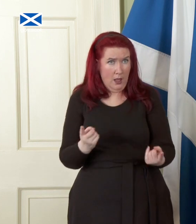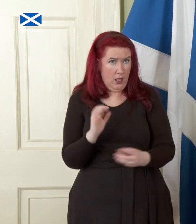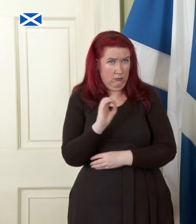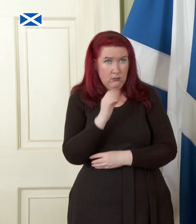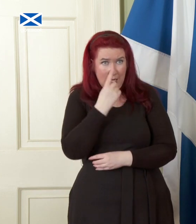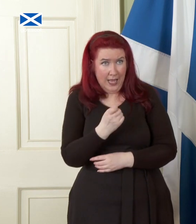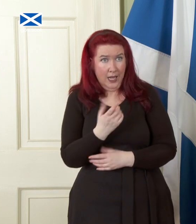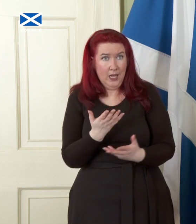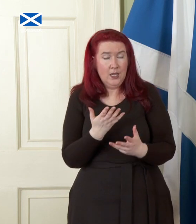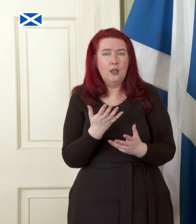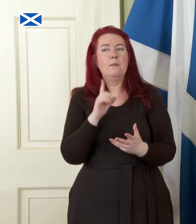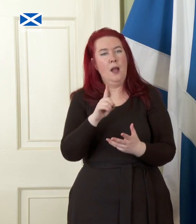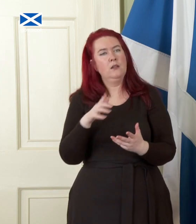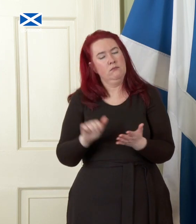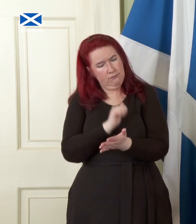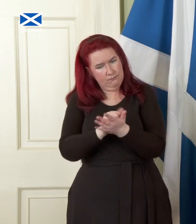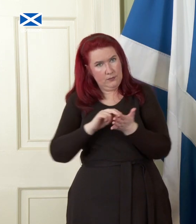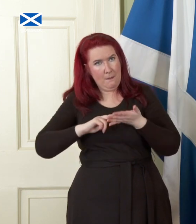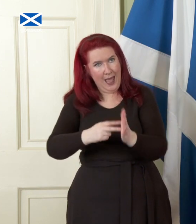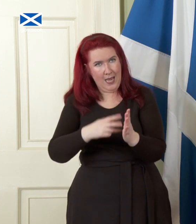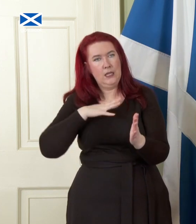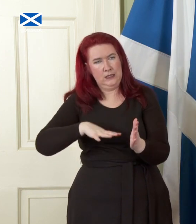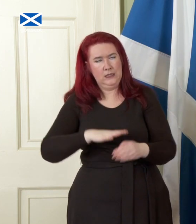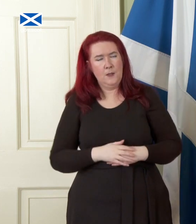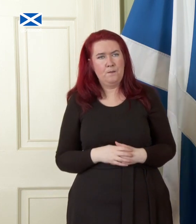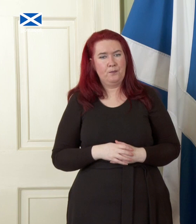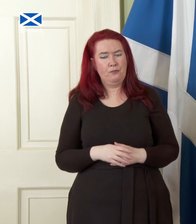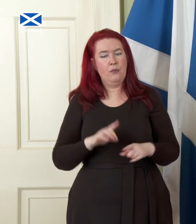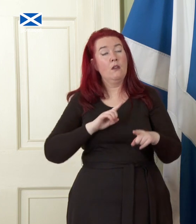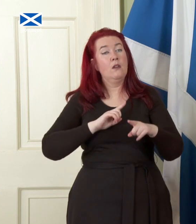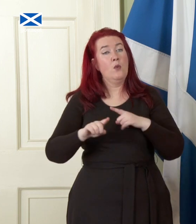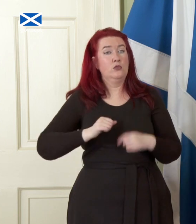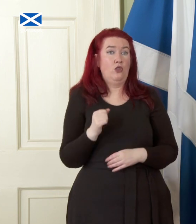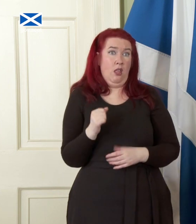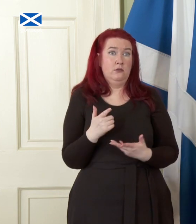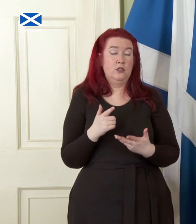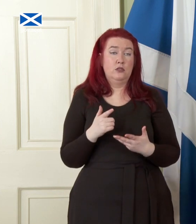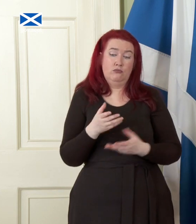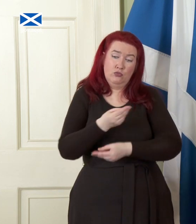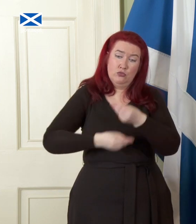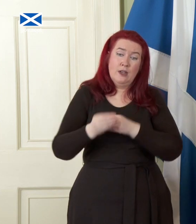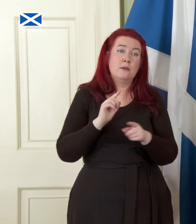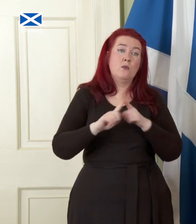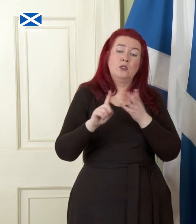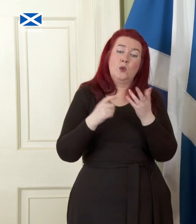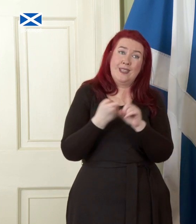require proper planning. Most of Scotland's trade with the rest of the UK is in services and we set